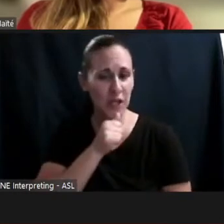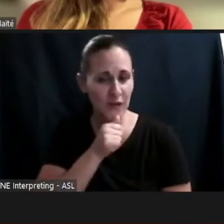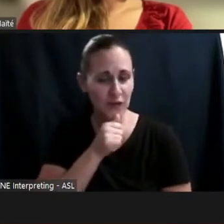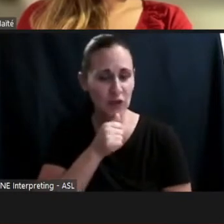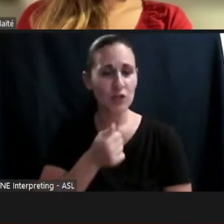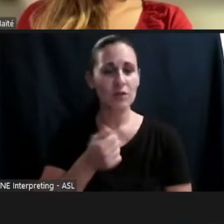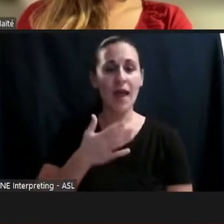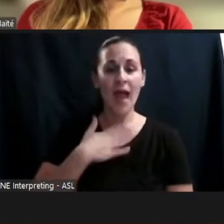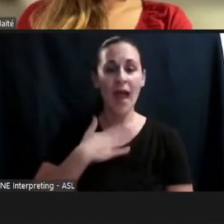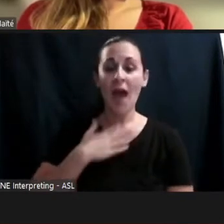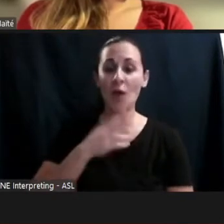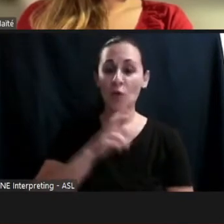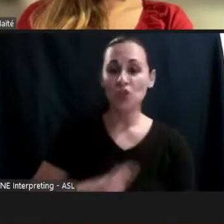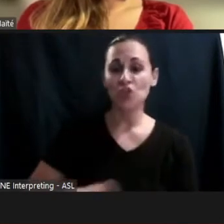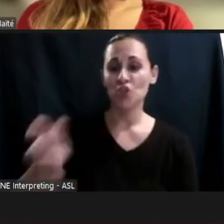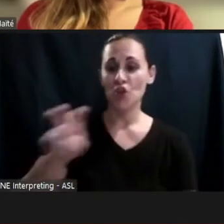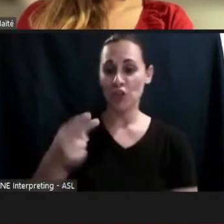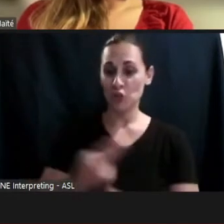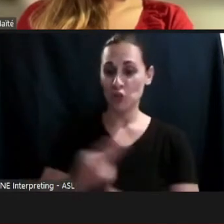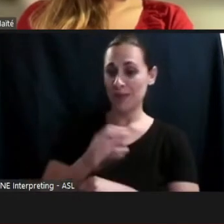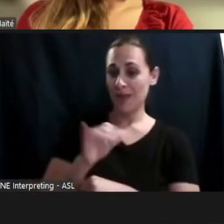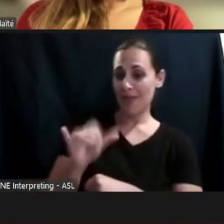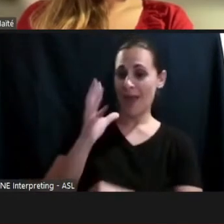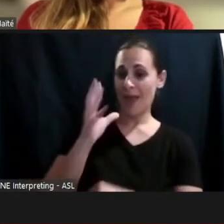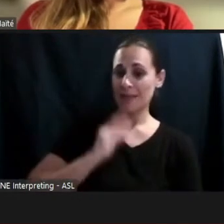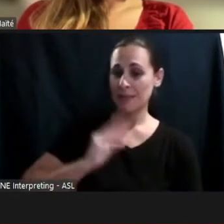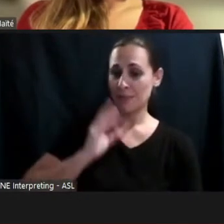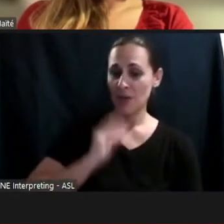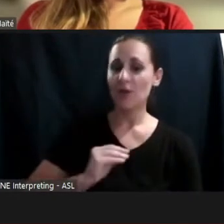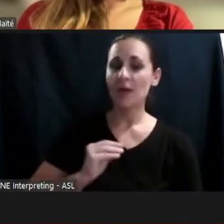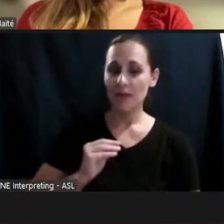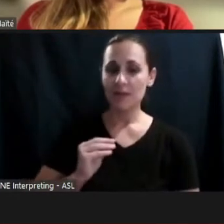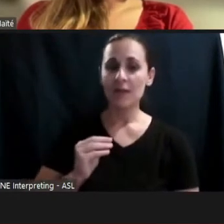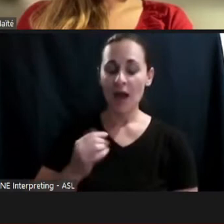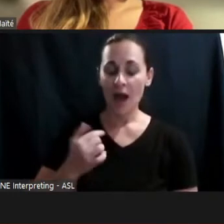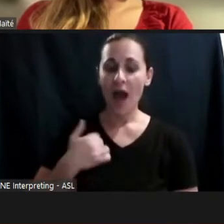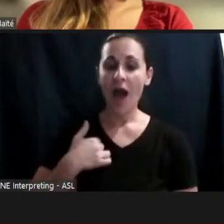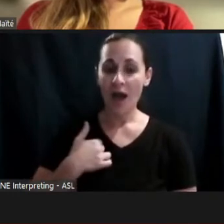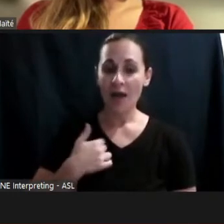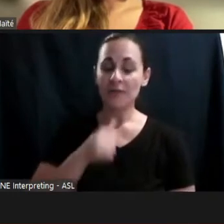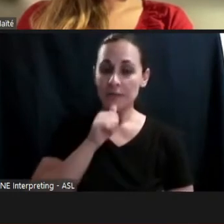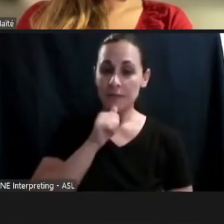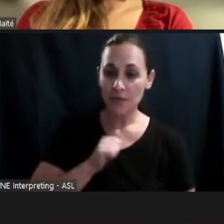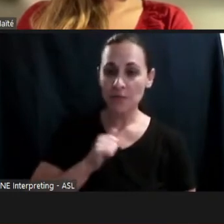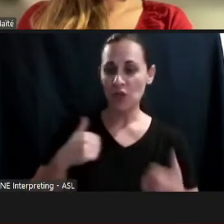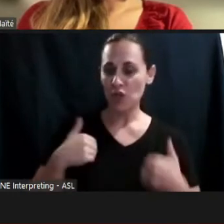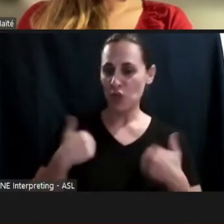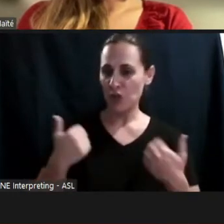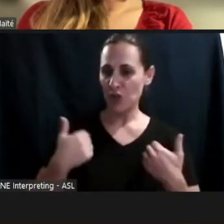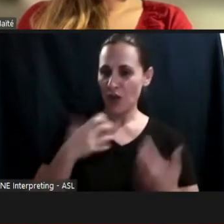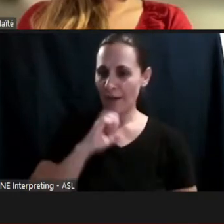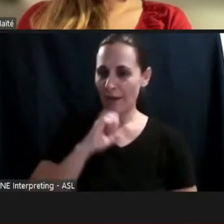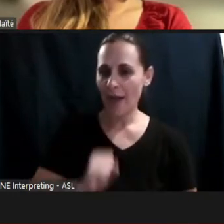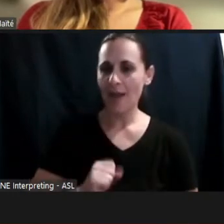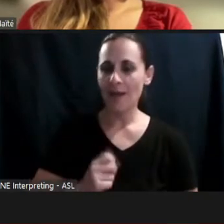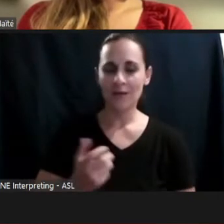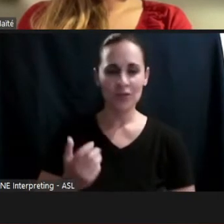example, I acquired a spinal cord injury at a very young age, and I have had 40 years